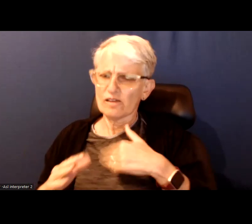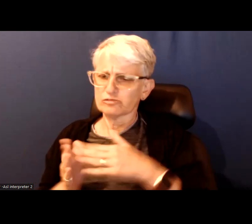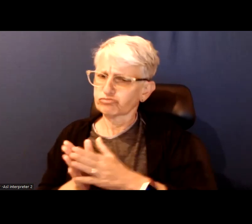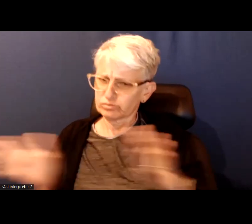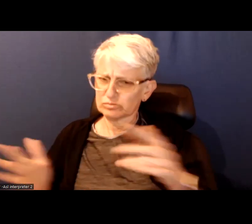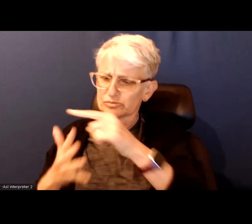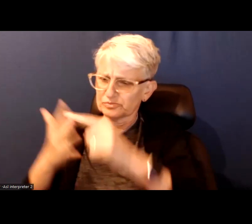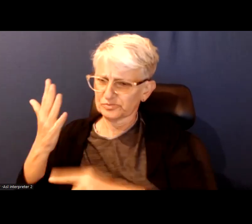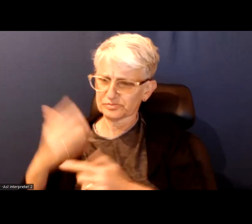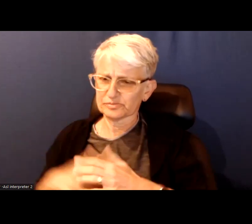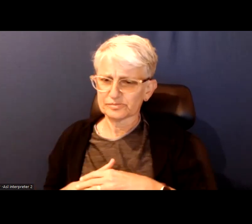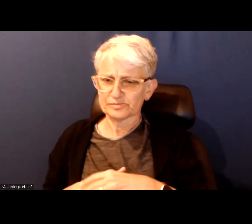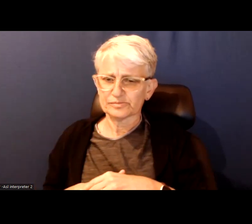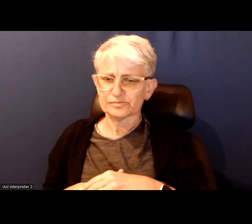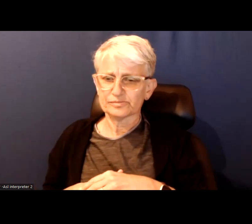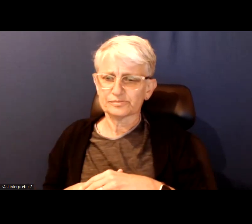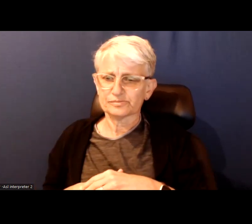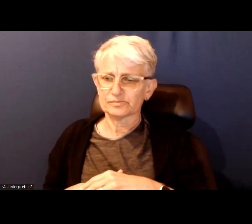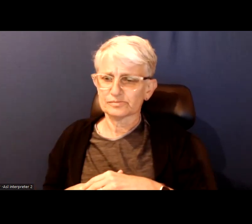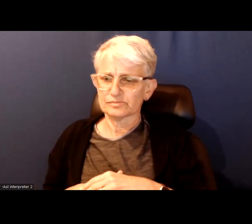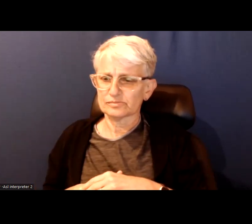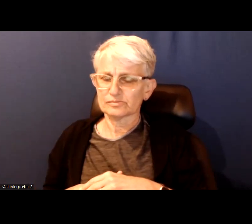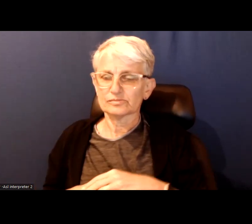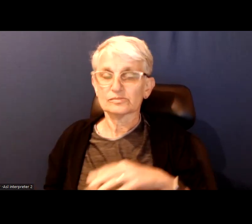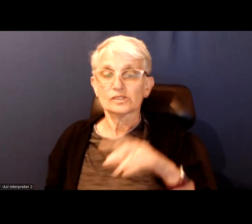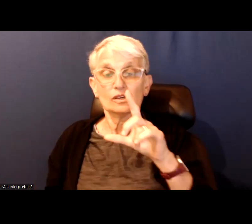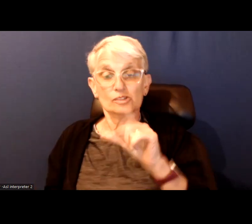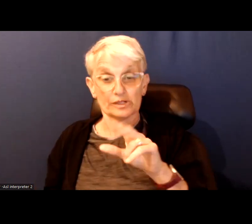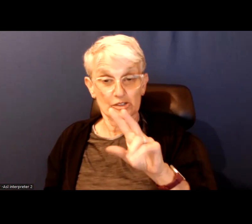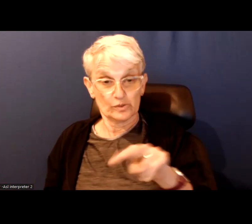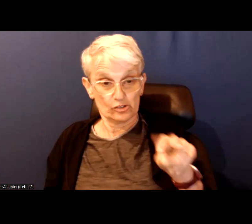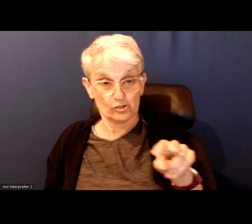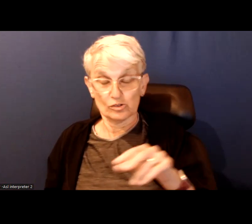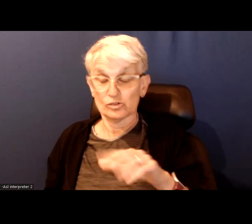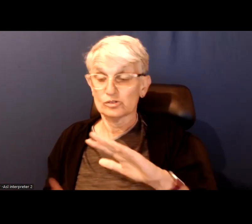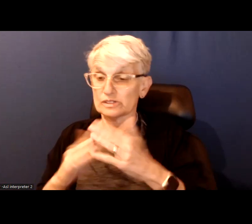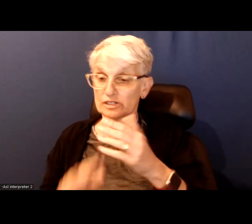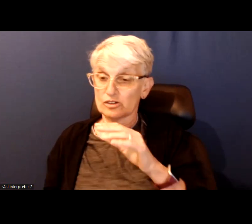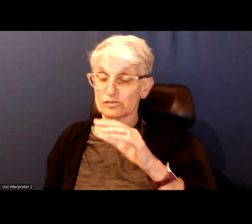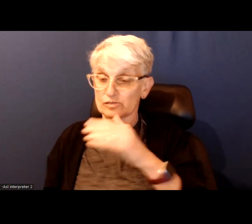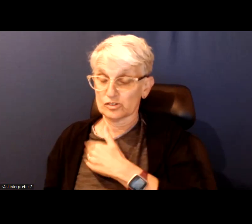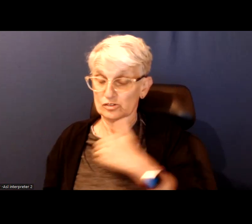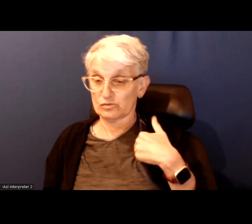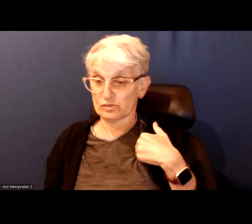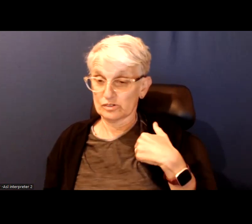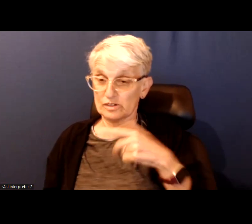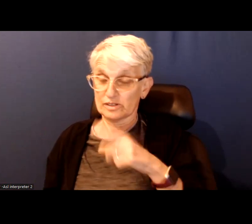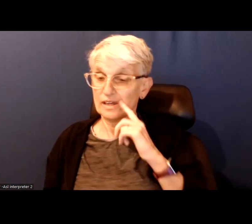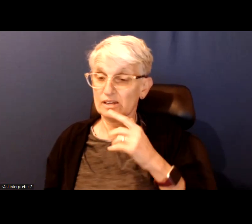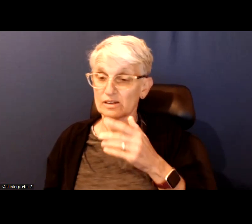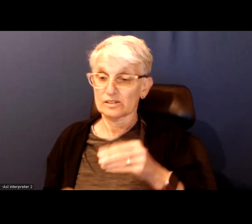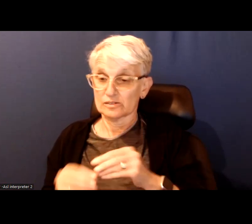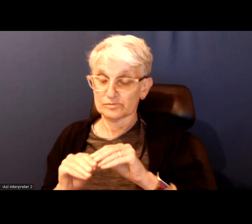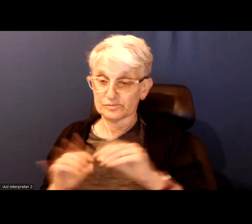In 2022 the city of Toronto released a reconciliation action plan.